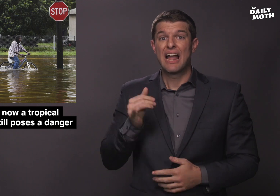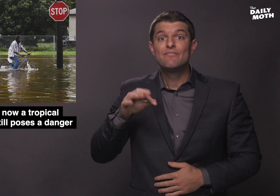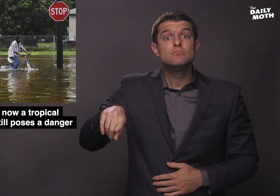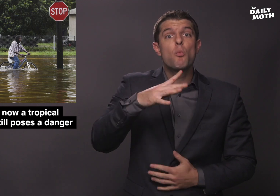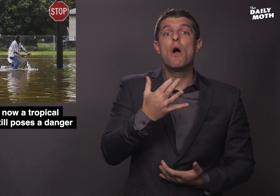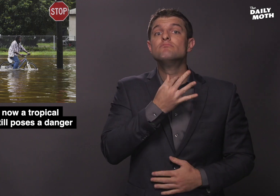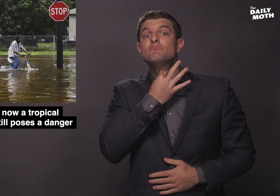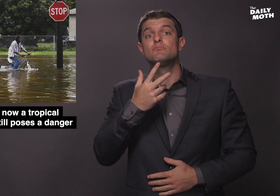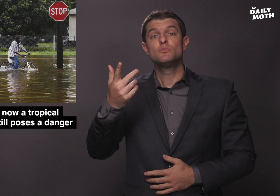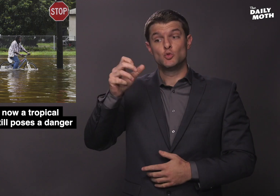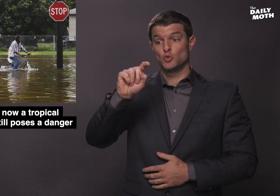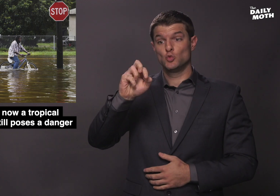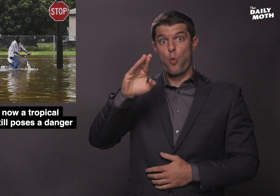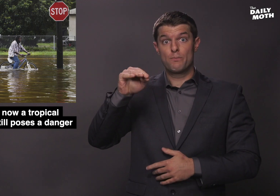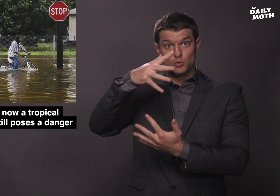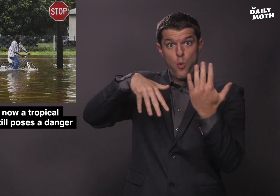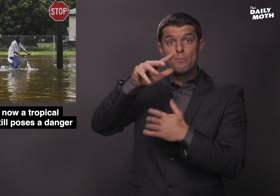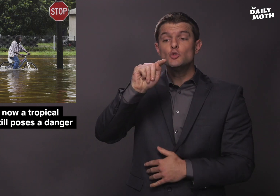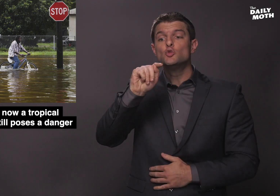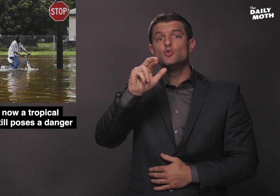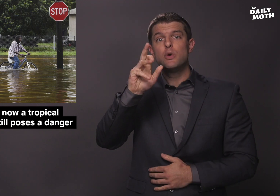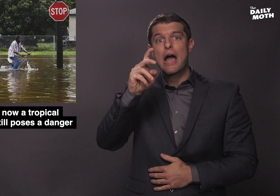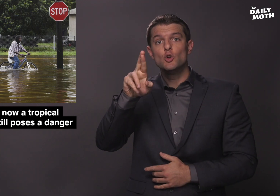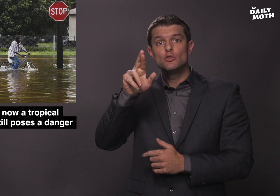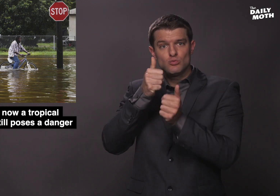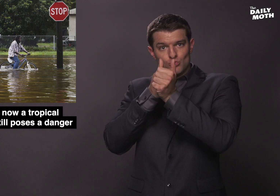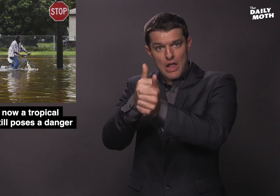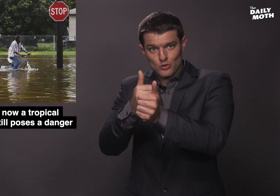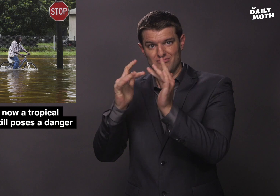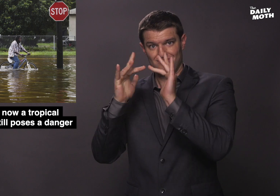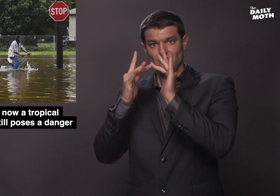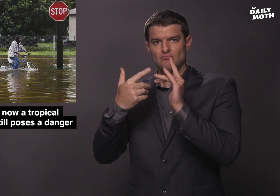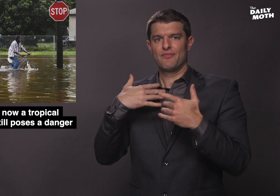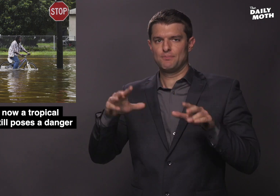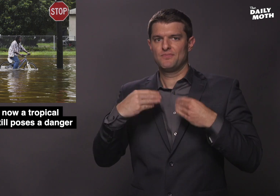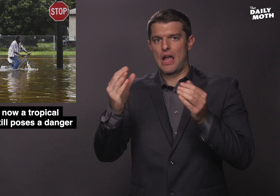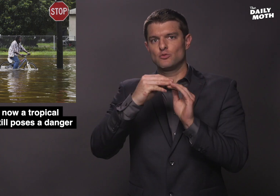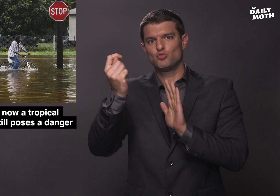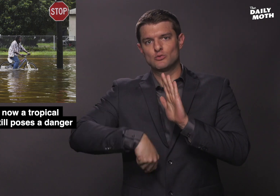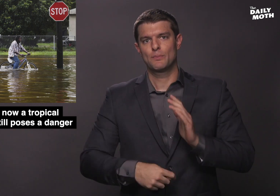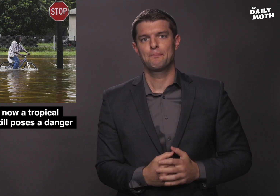The link to a storm tracker resource is provided in the transcript.